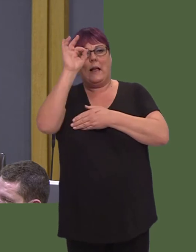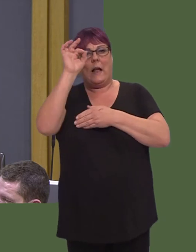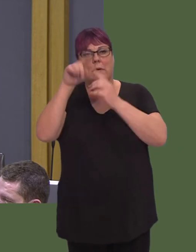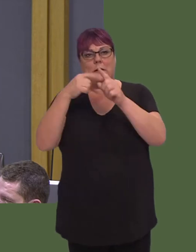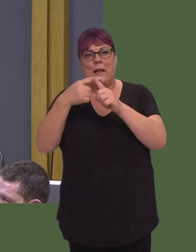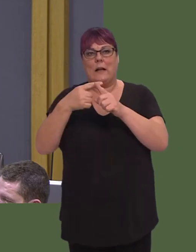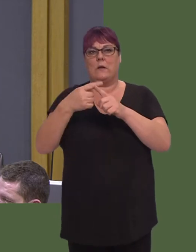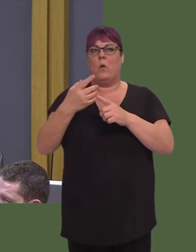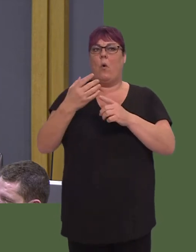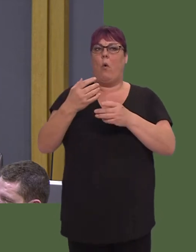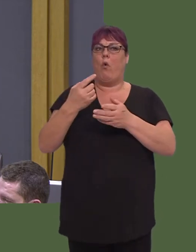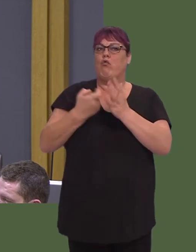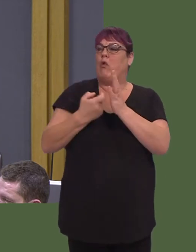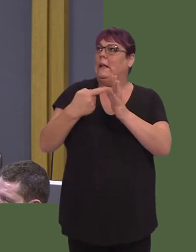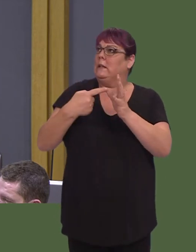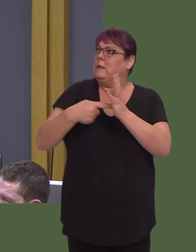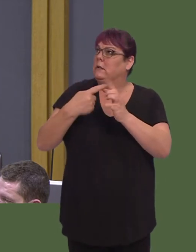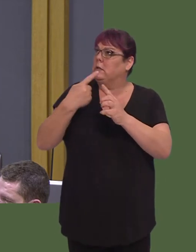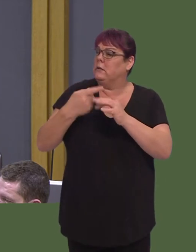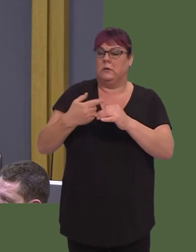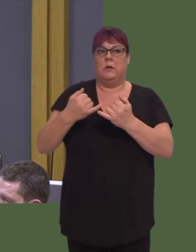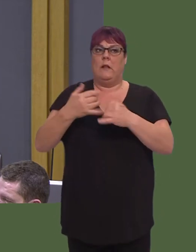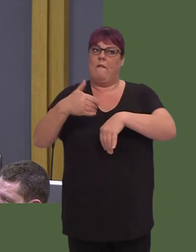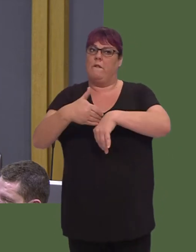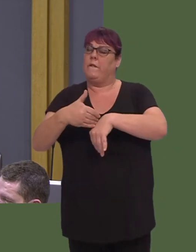oír farchnad gan bresenoldeb nifer cynyddol o ail gartrefi yn eu cymunedau.